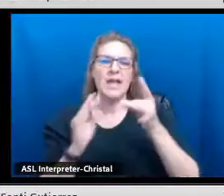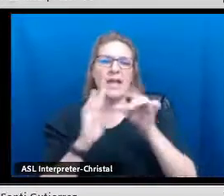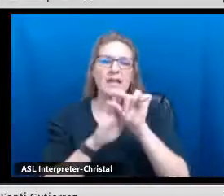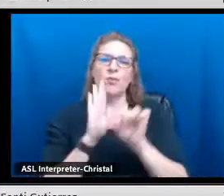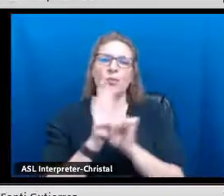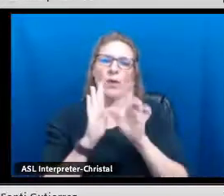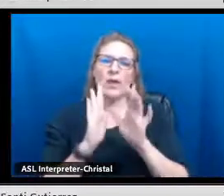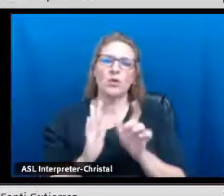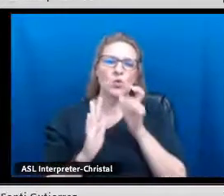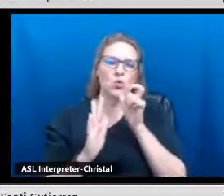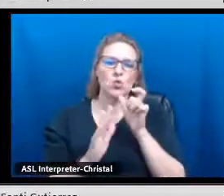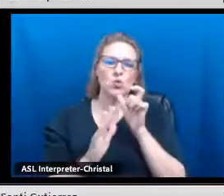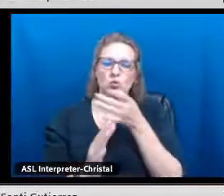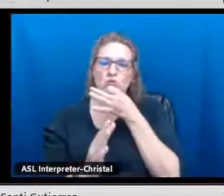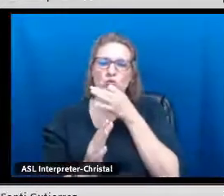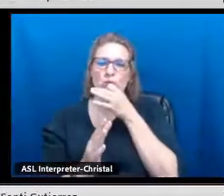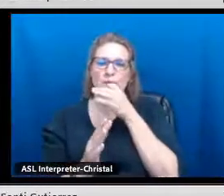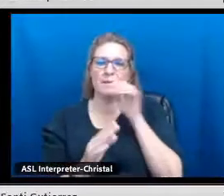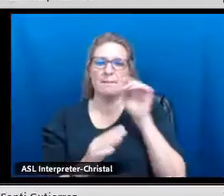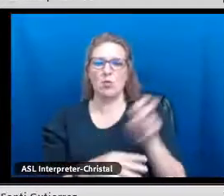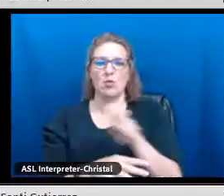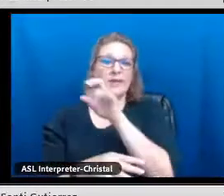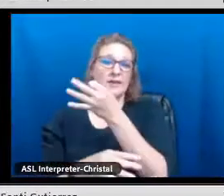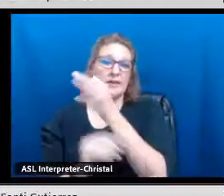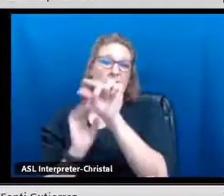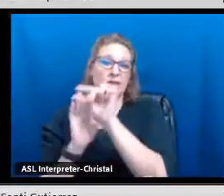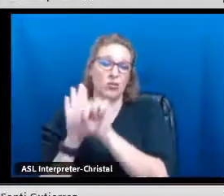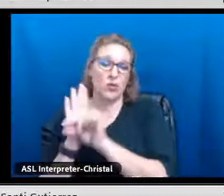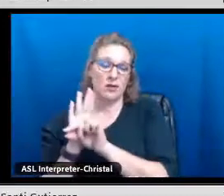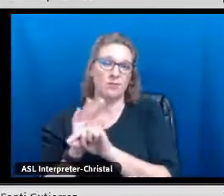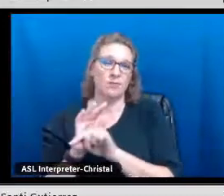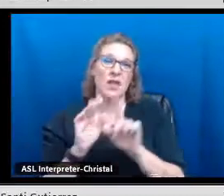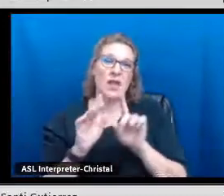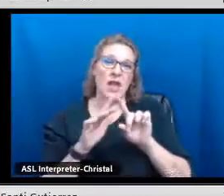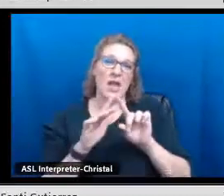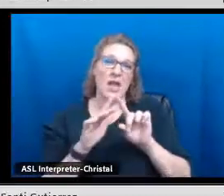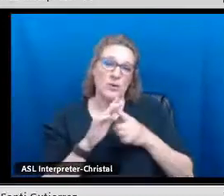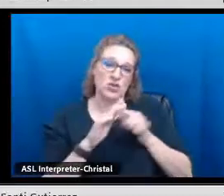But we do take the time to reach out to those eighth graders that are going to be incoming